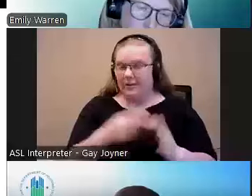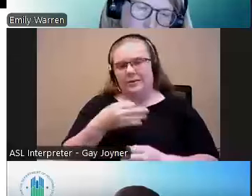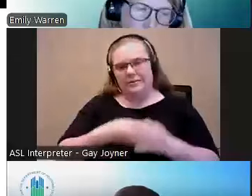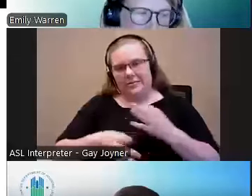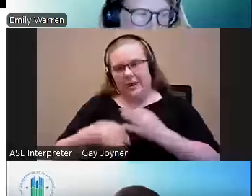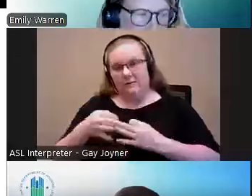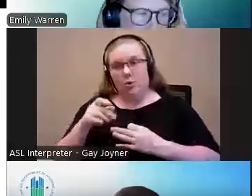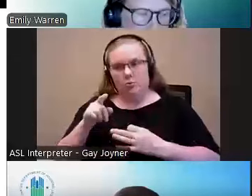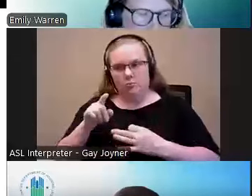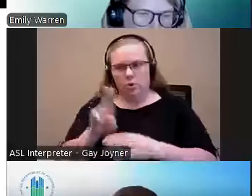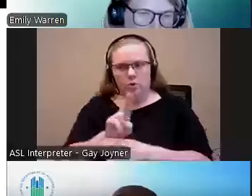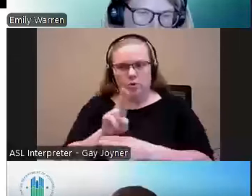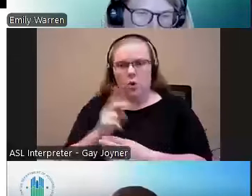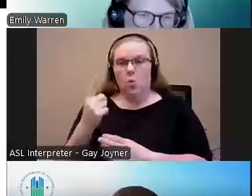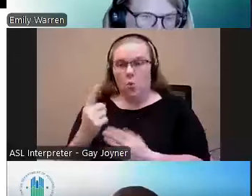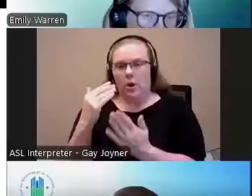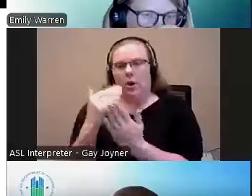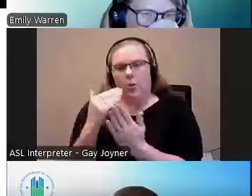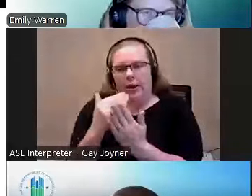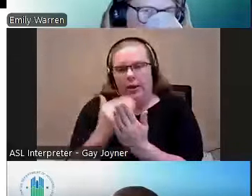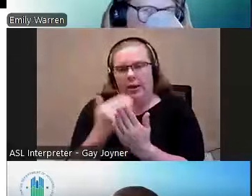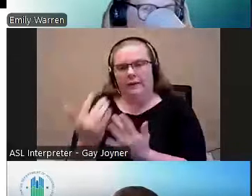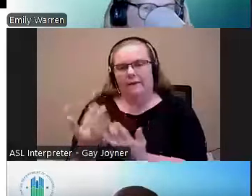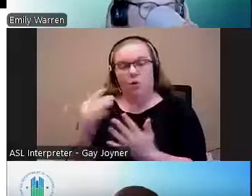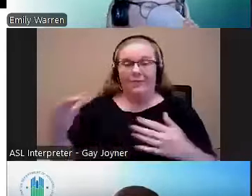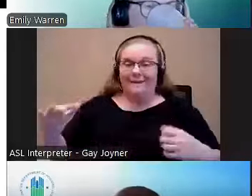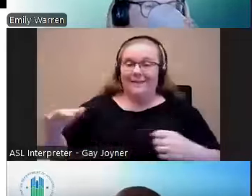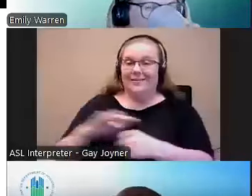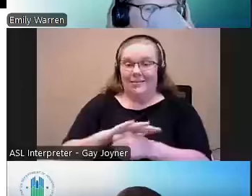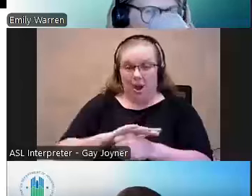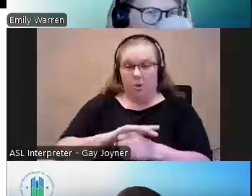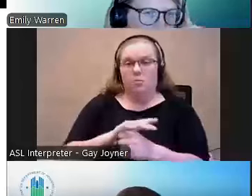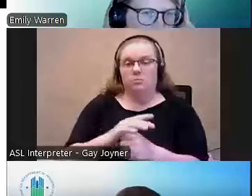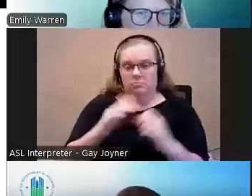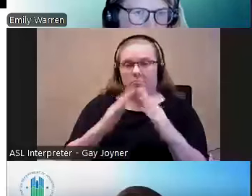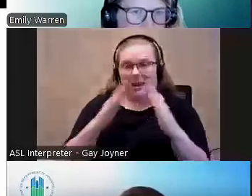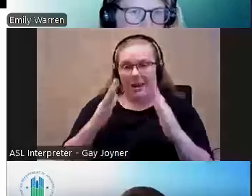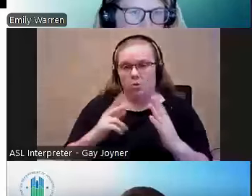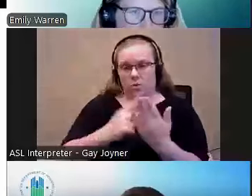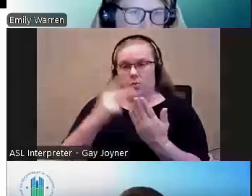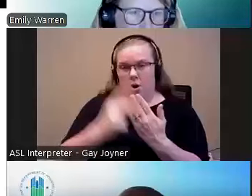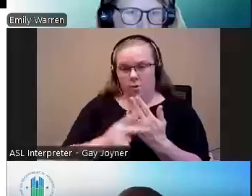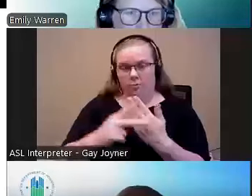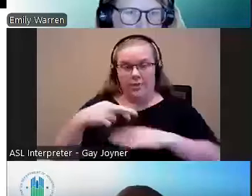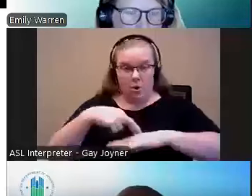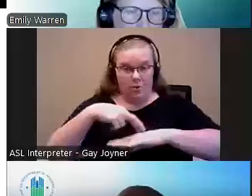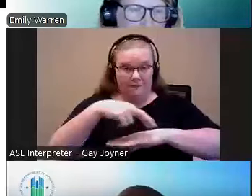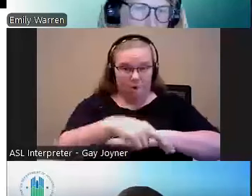use one single waiting list for the entire housing choice voucher program, and where people who are referred for mainstream vouchers kind of varied,